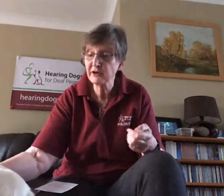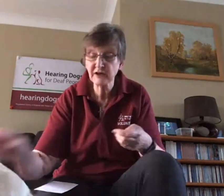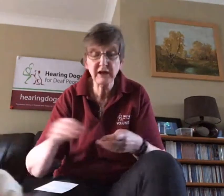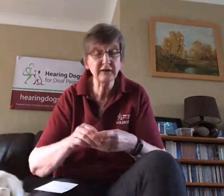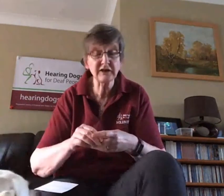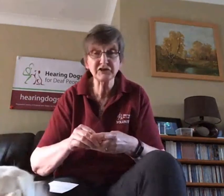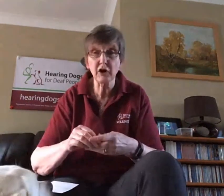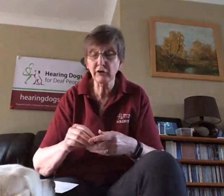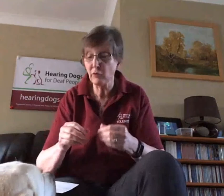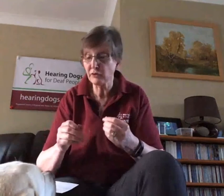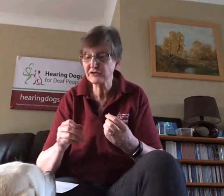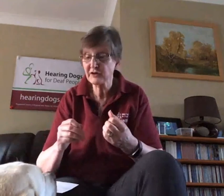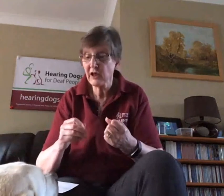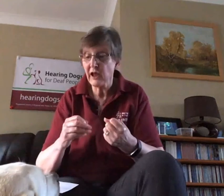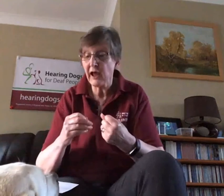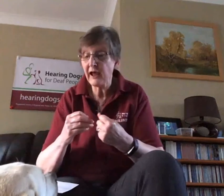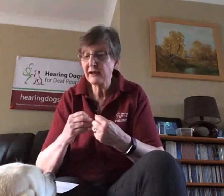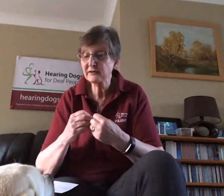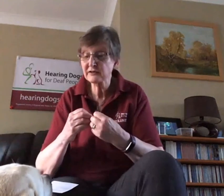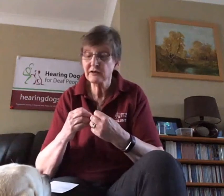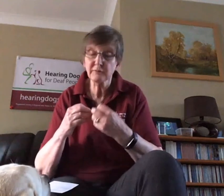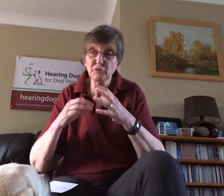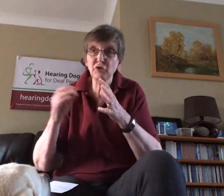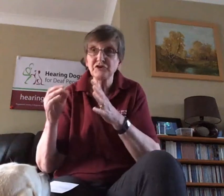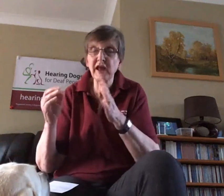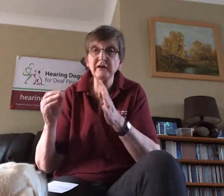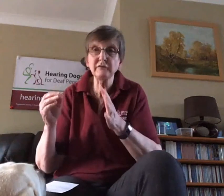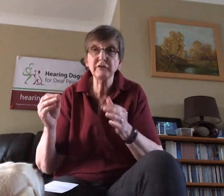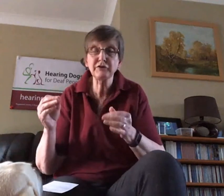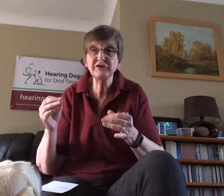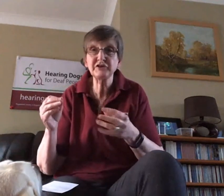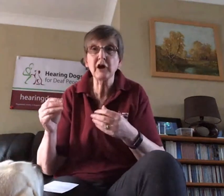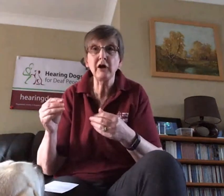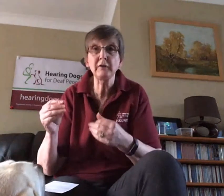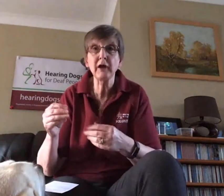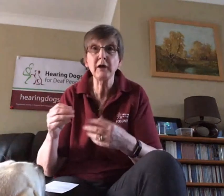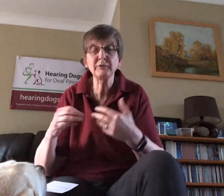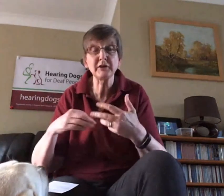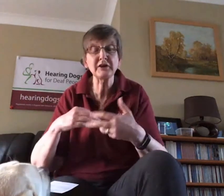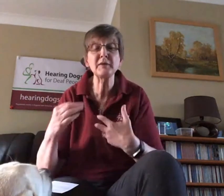they're taking their star awards and towards the end of the three star, that's when the